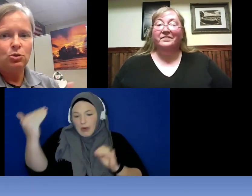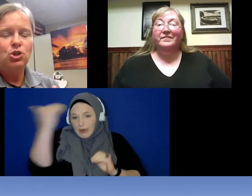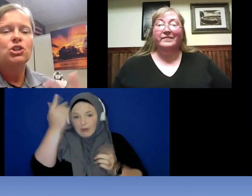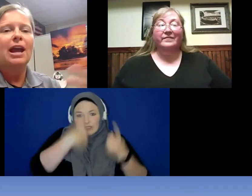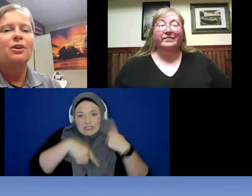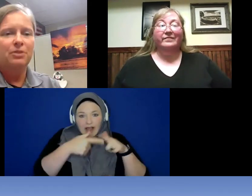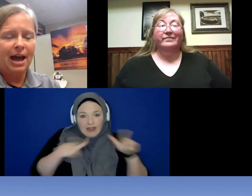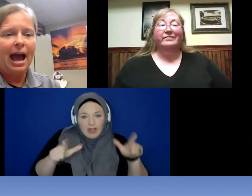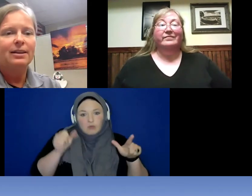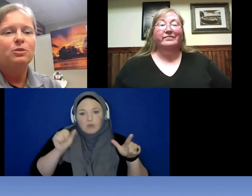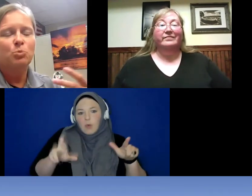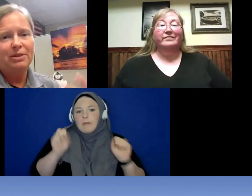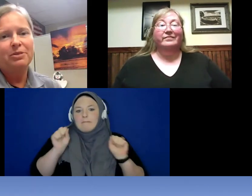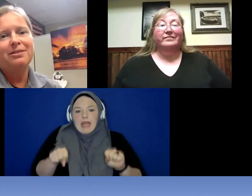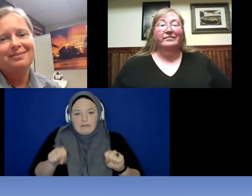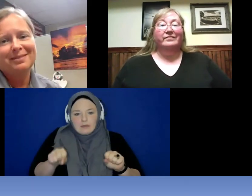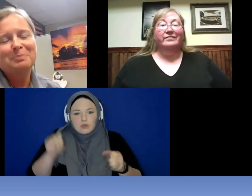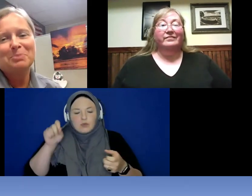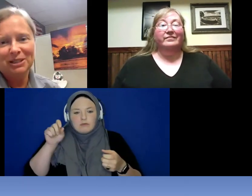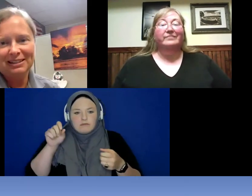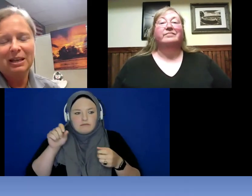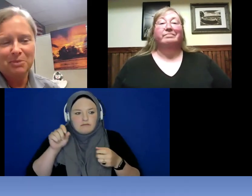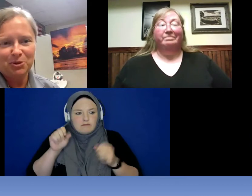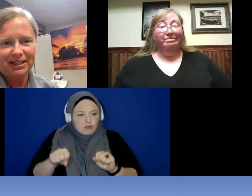share that with the people in the community